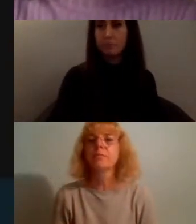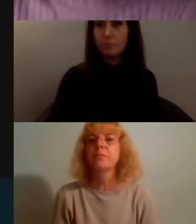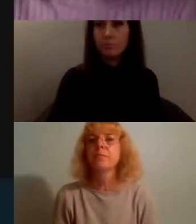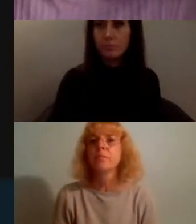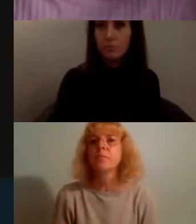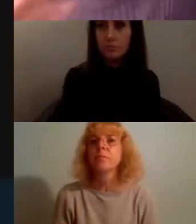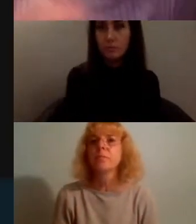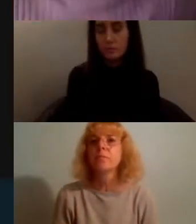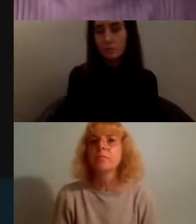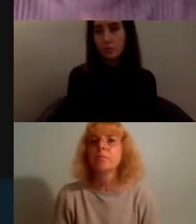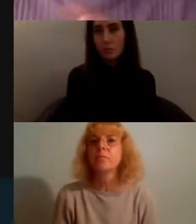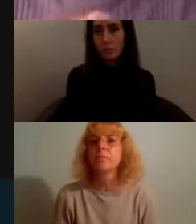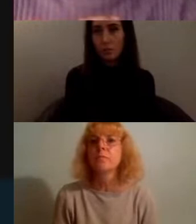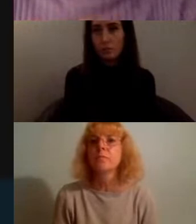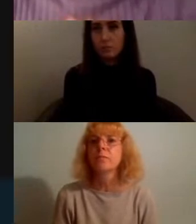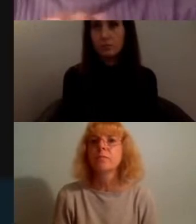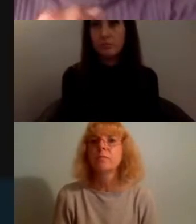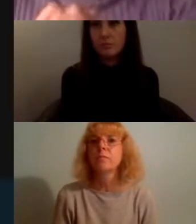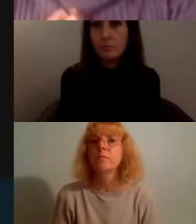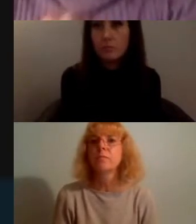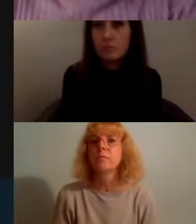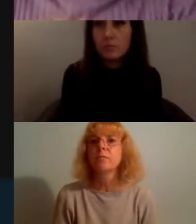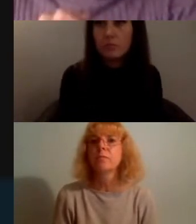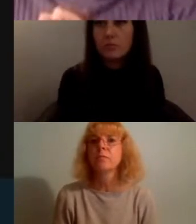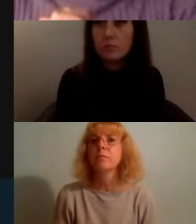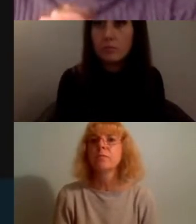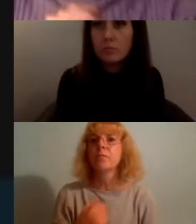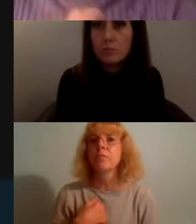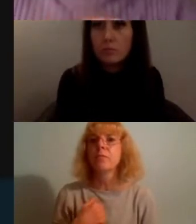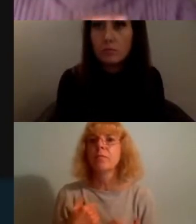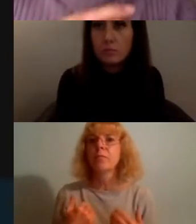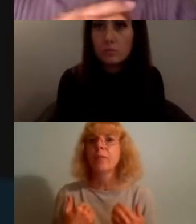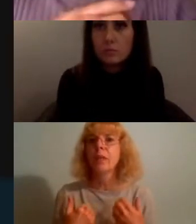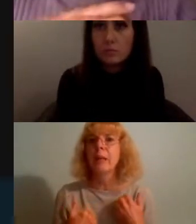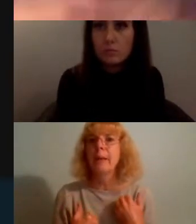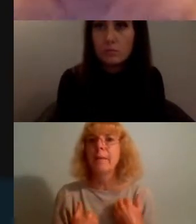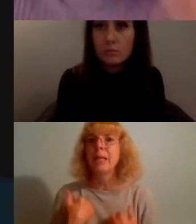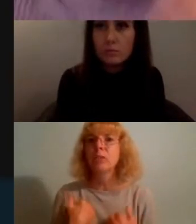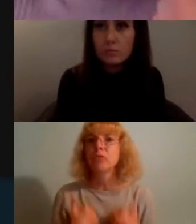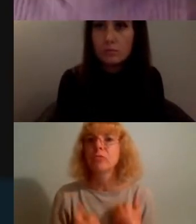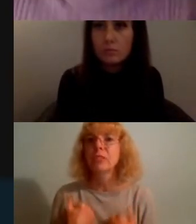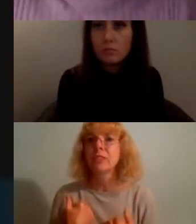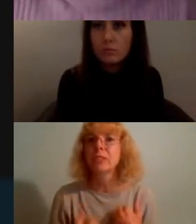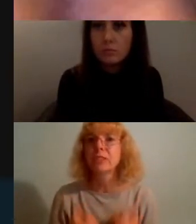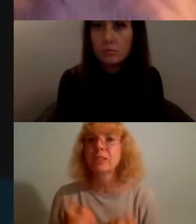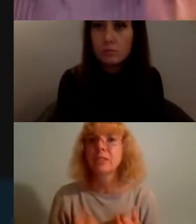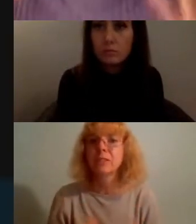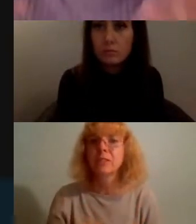yeah so i'm really interested in as I was saying before the consumption